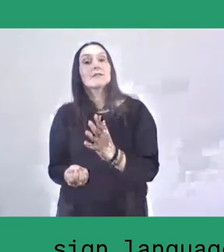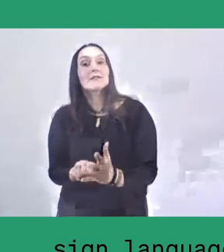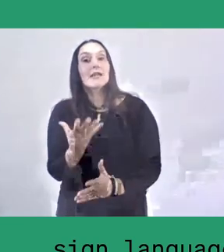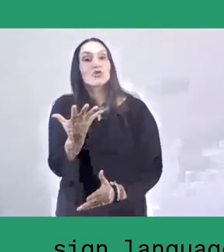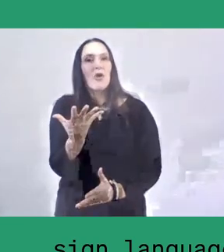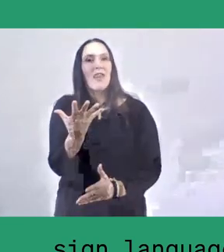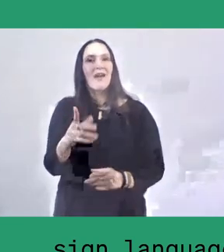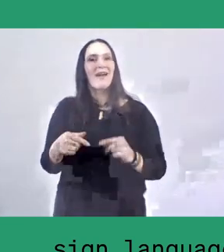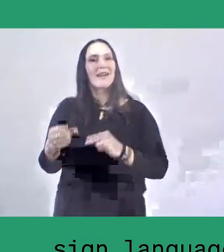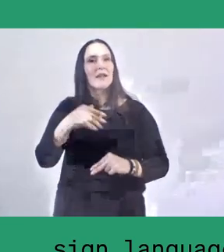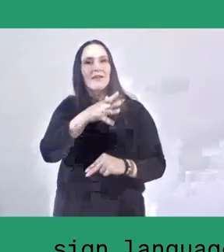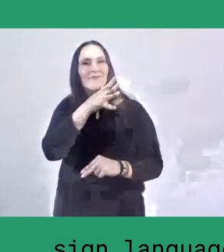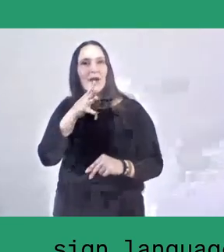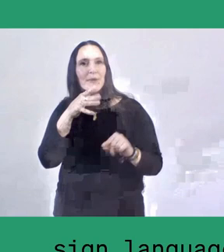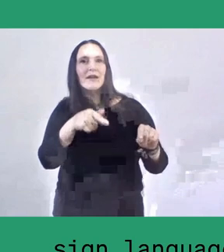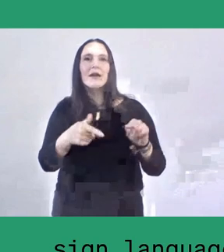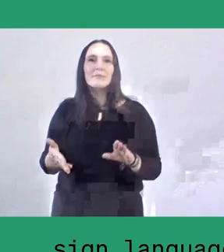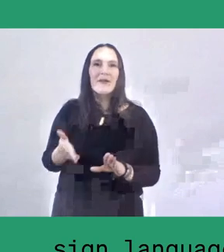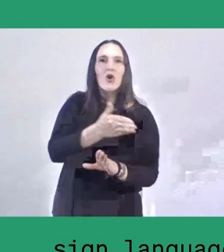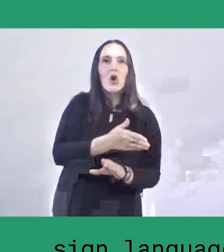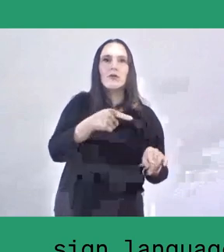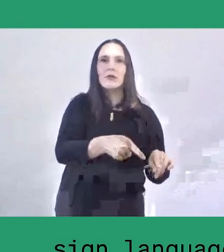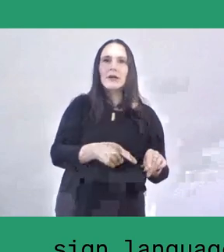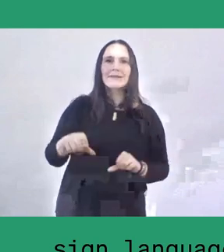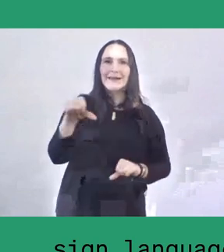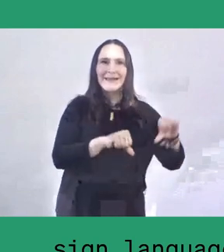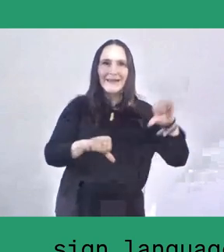that the chemical farming resulting from the Green Revolution